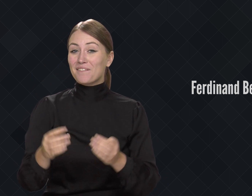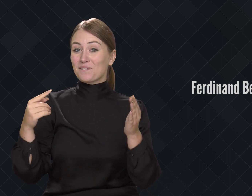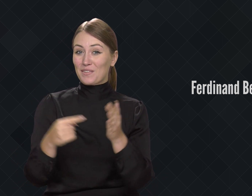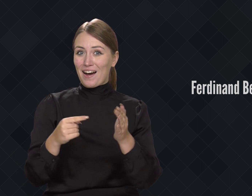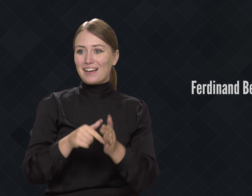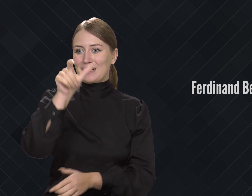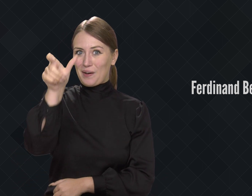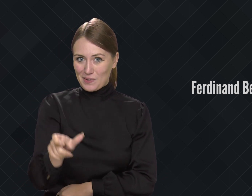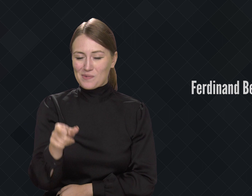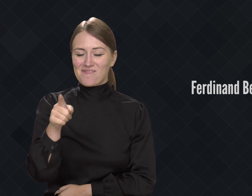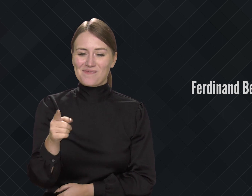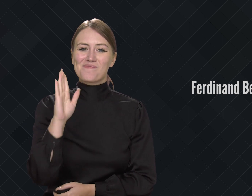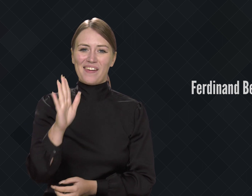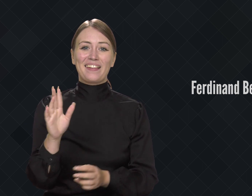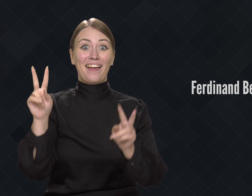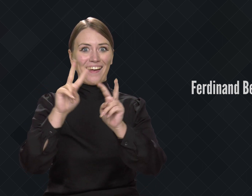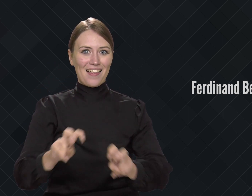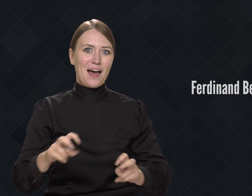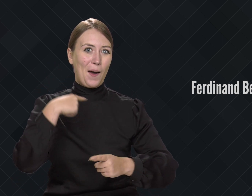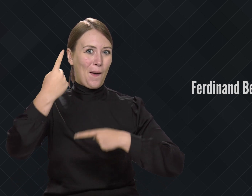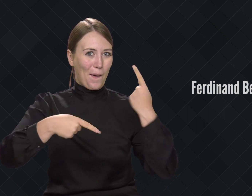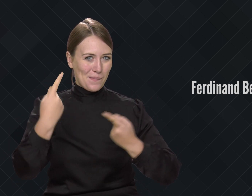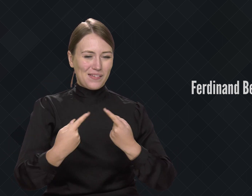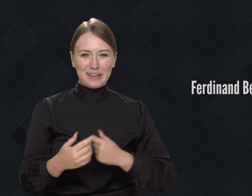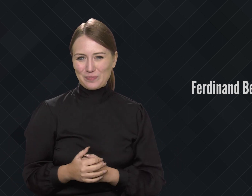And it is precisely about him that I will now tell.